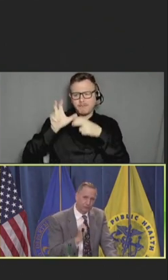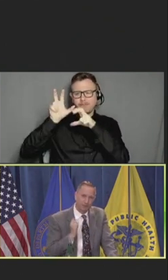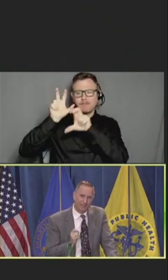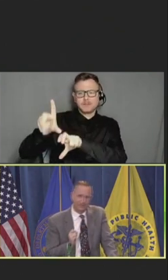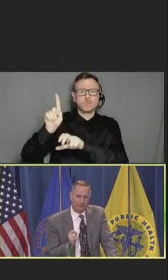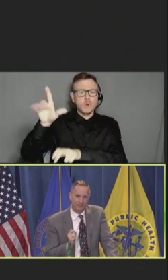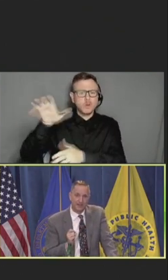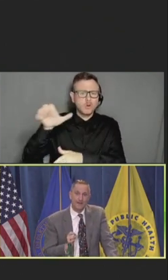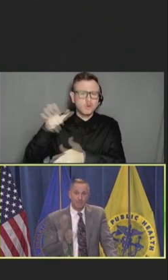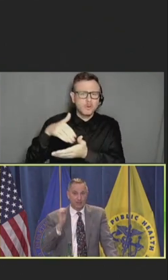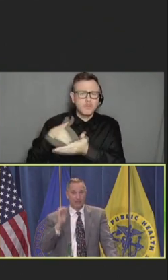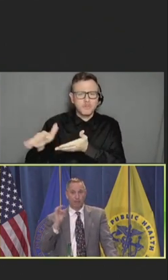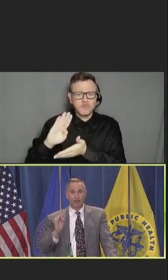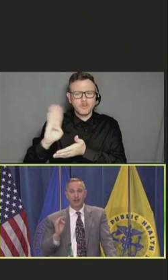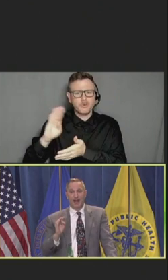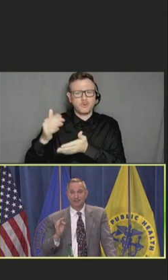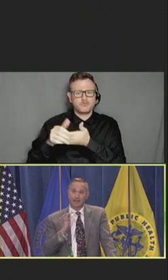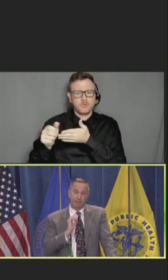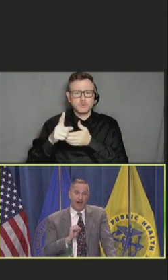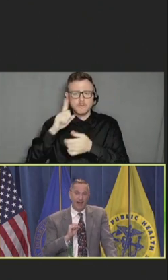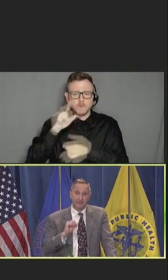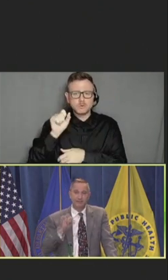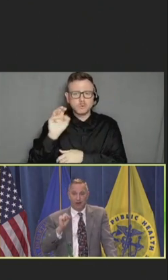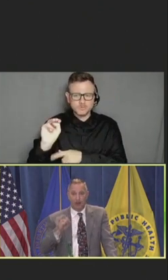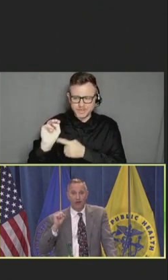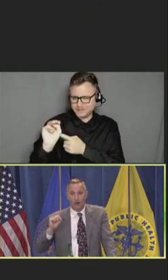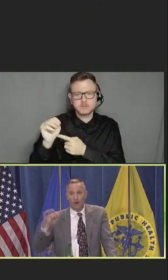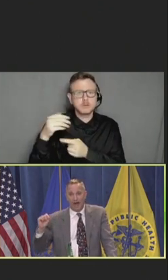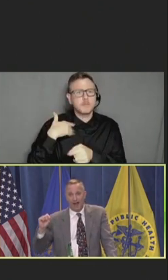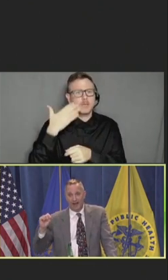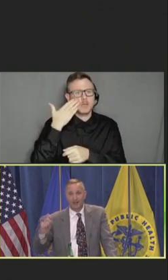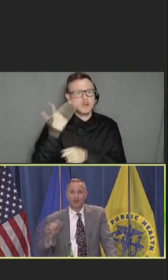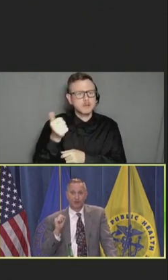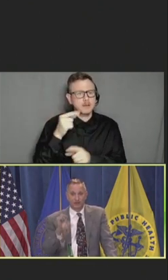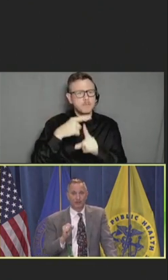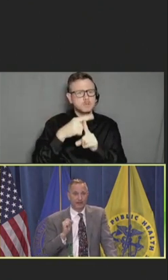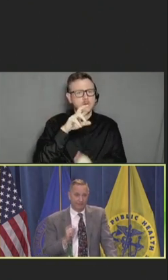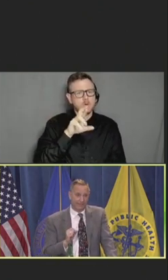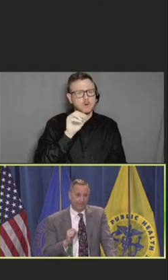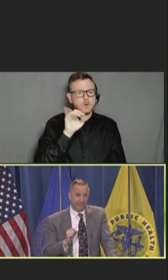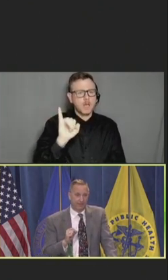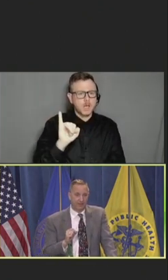media use because they realize a positive ROI, return on investment.